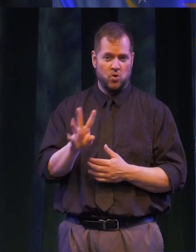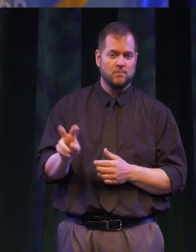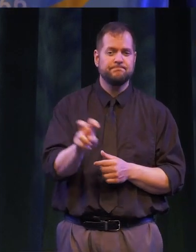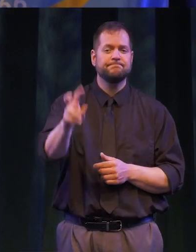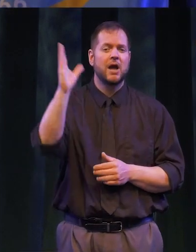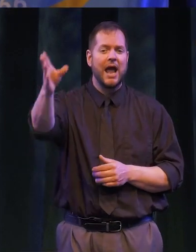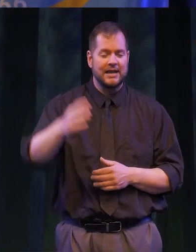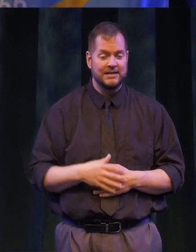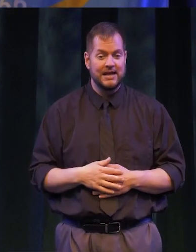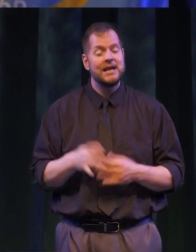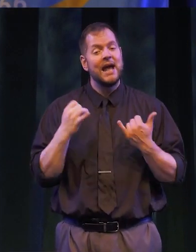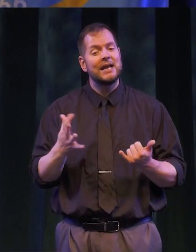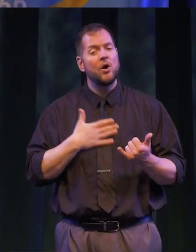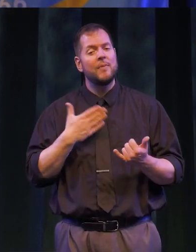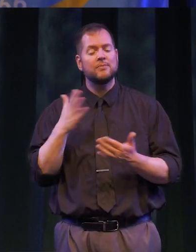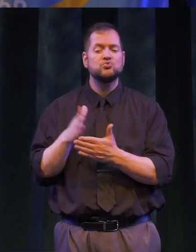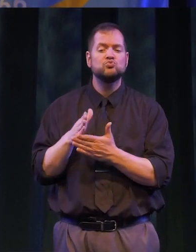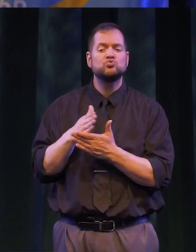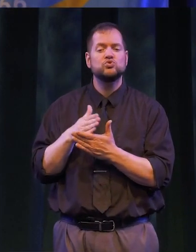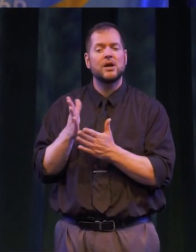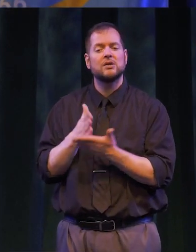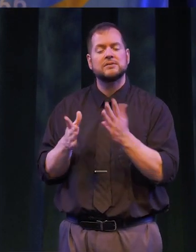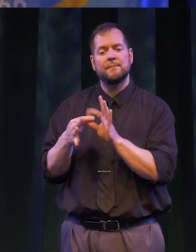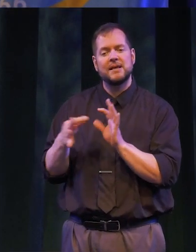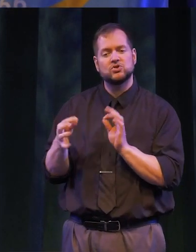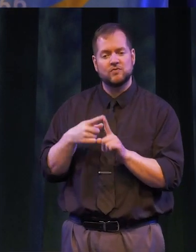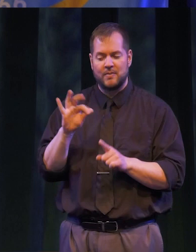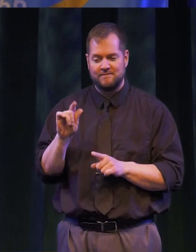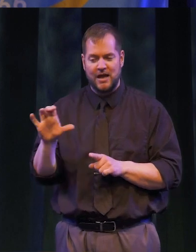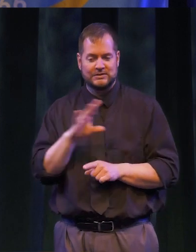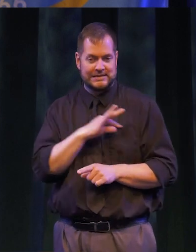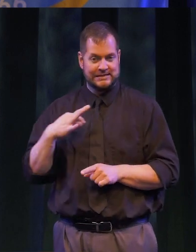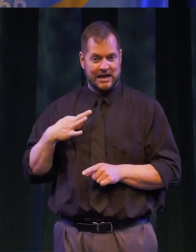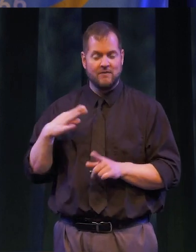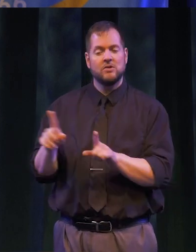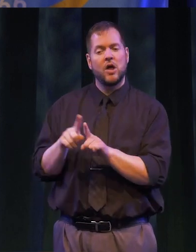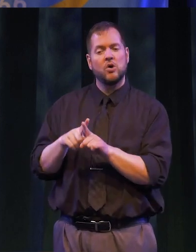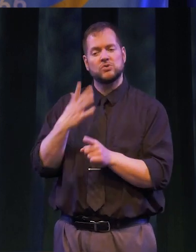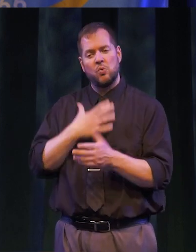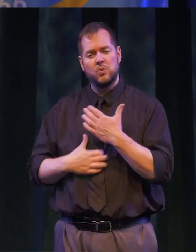I AM PLEASED TO NOW SHARE SOME MESSAGES FROM OUR FACULTY AND STAFF WHO ALSO WISH YOU NOTHING